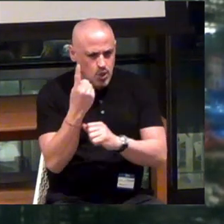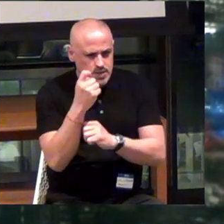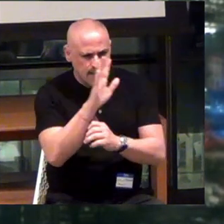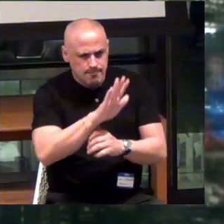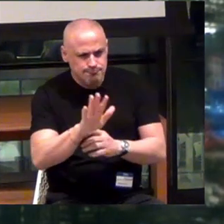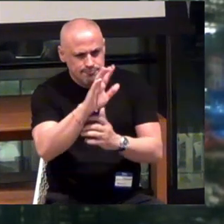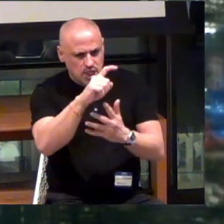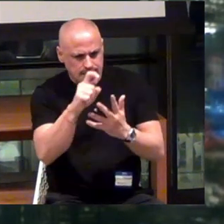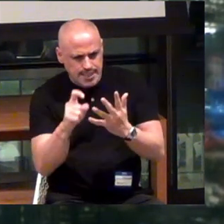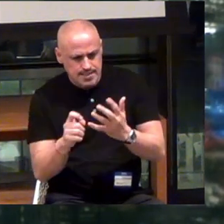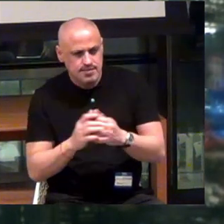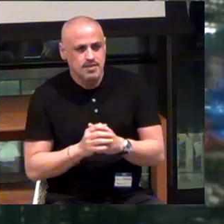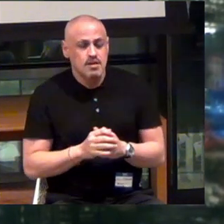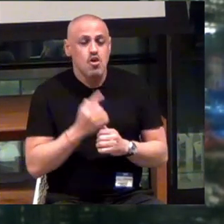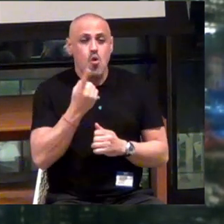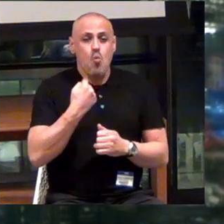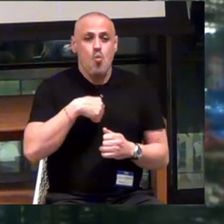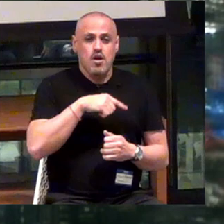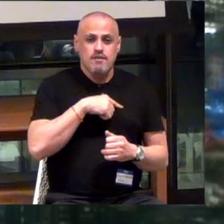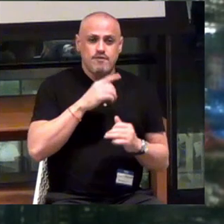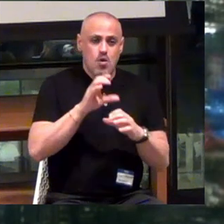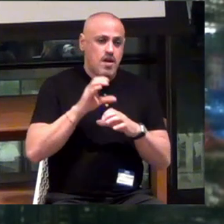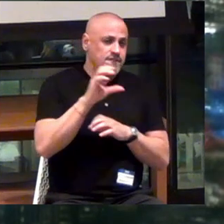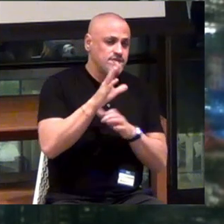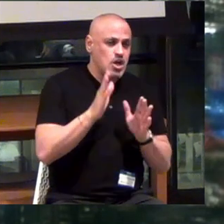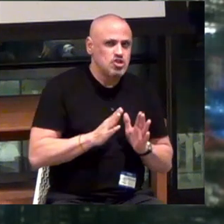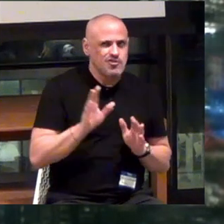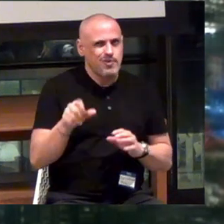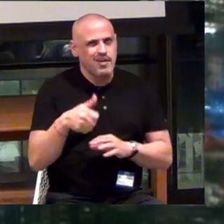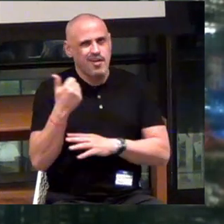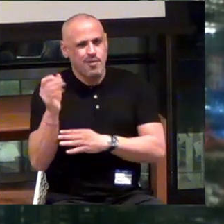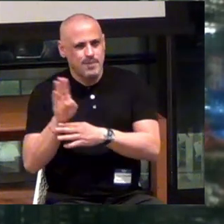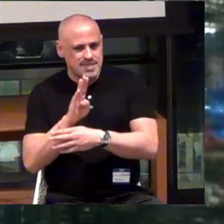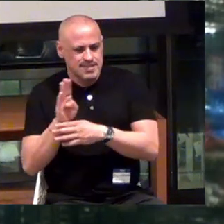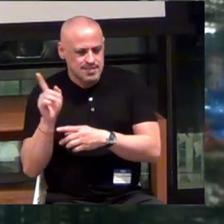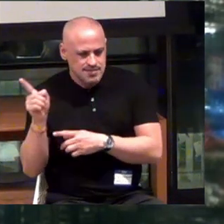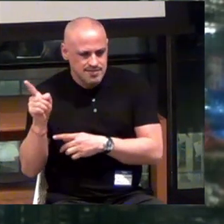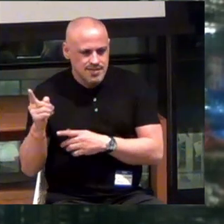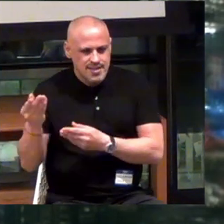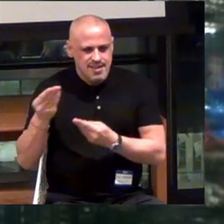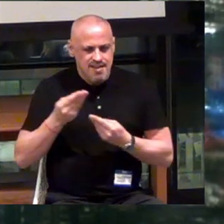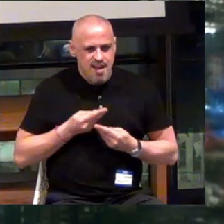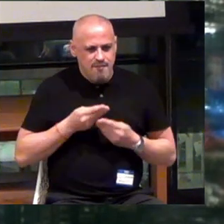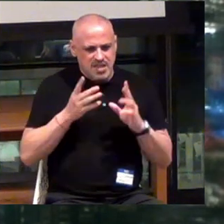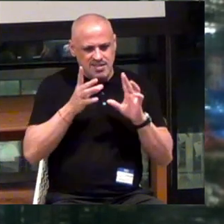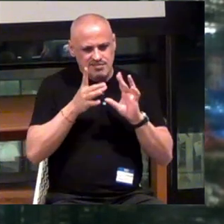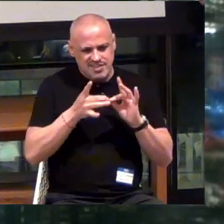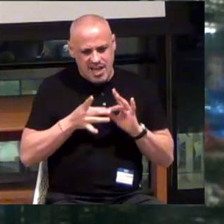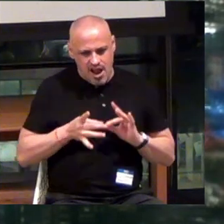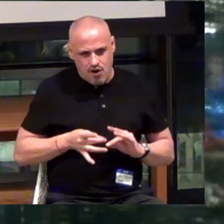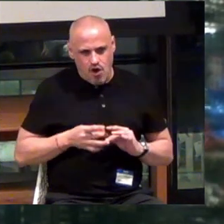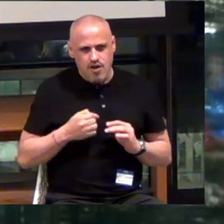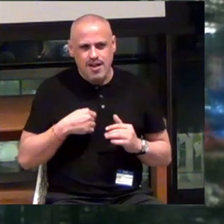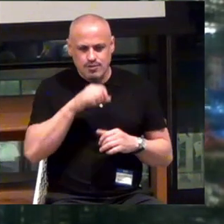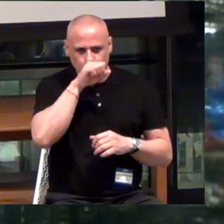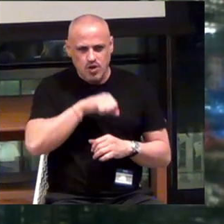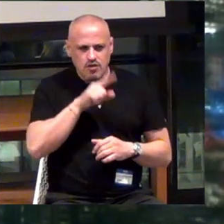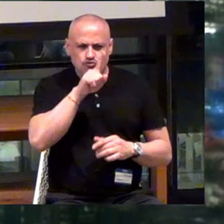You know, one of our investors in another business gave me an analog, which I love. Which is, I think, very relevant to this.